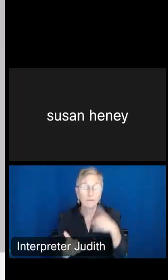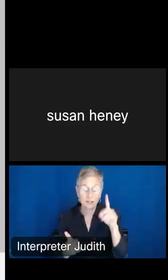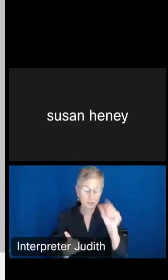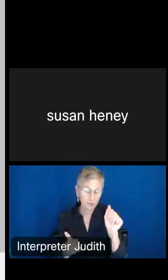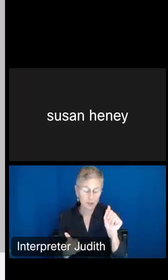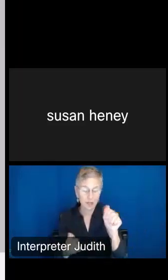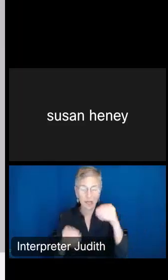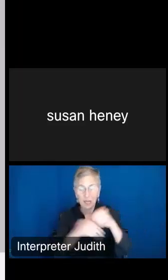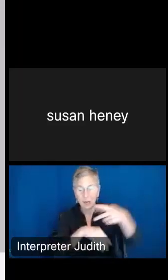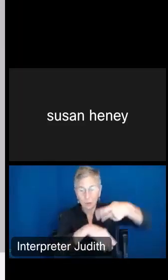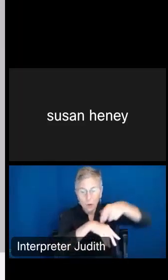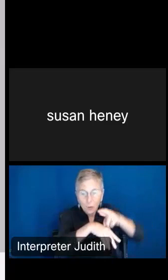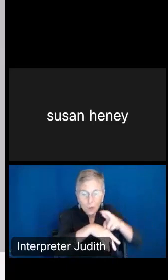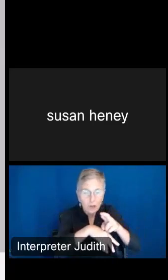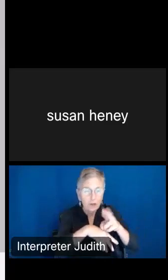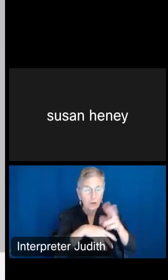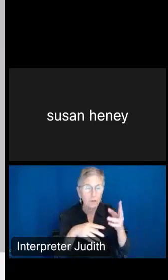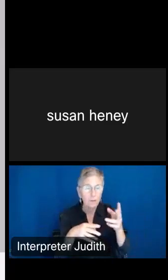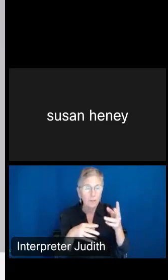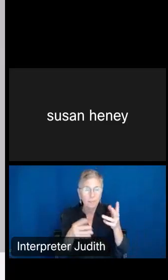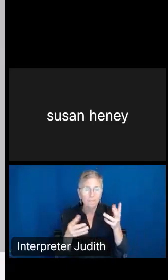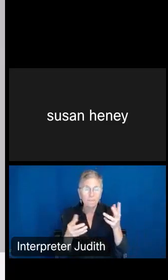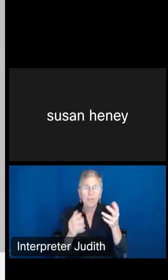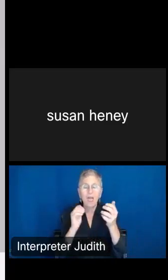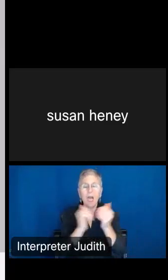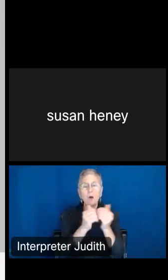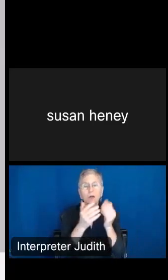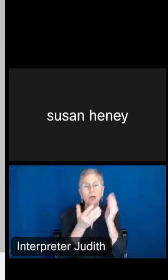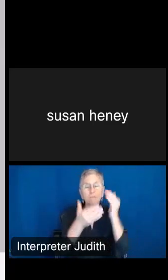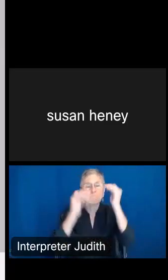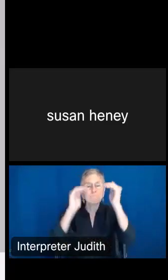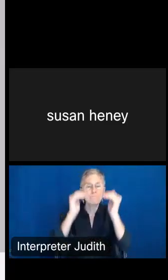Rico as to how, you know, they rank in terms of people with disabilities, what is their